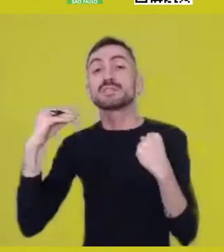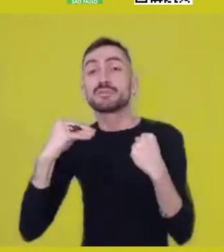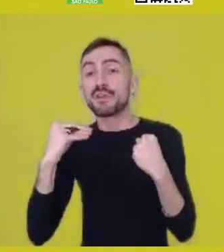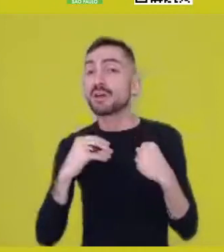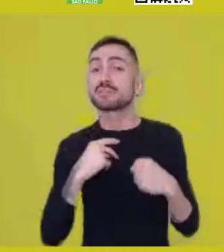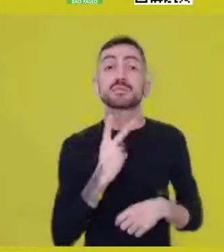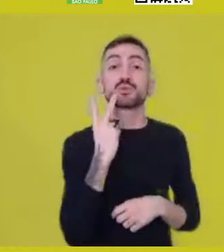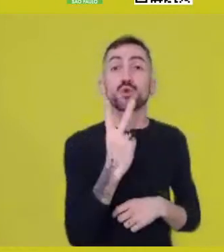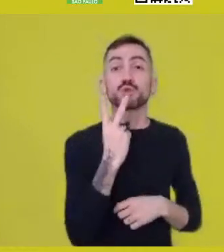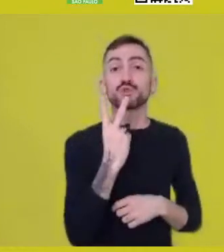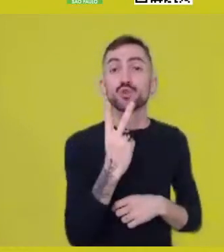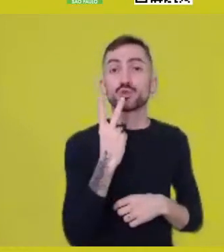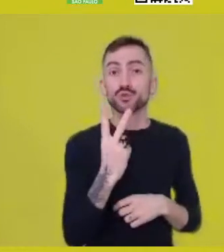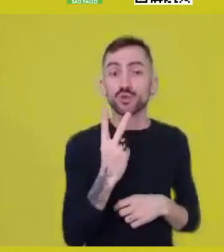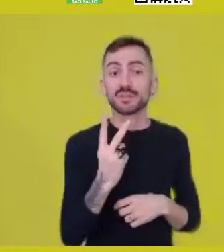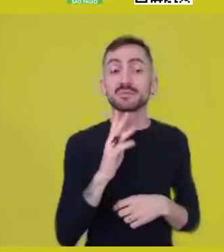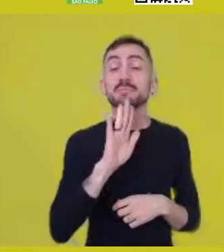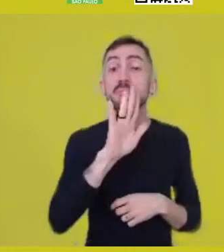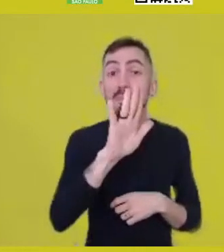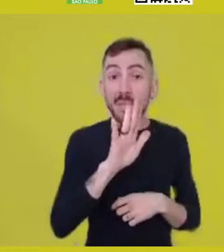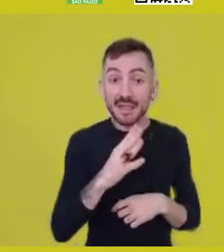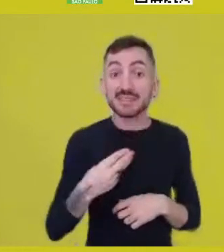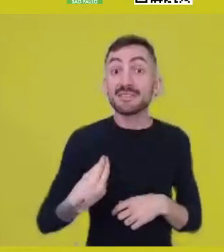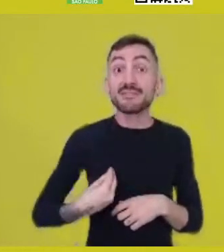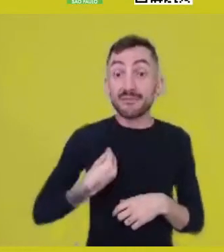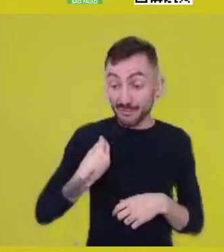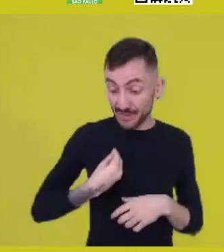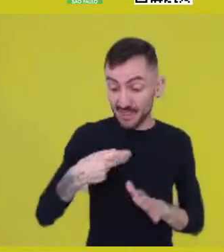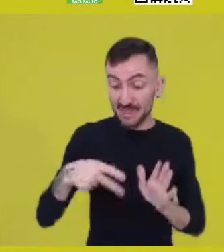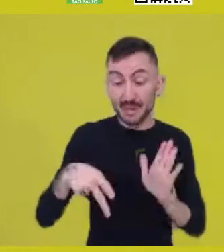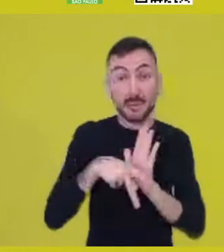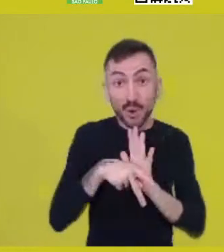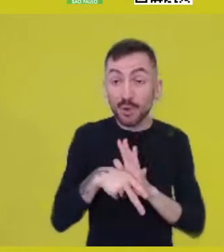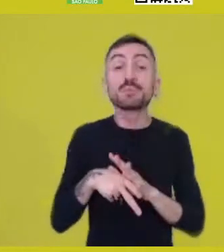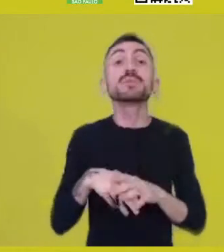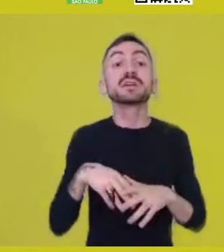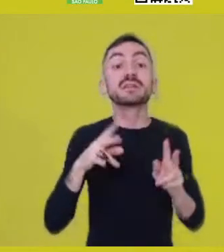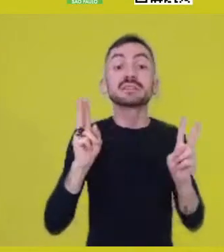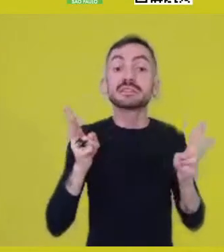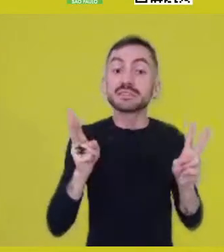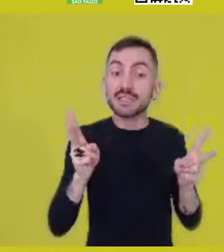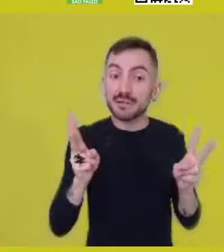and not to a life experience around life, meaning, living from what is alive.